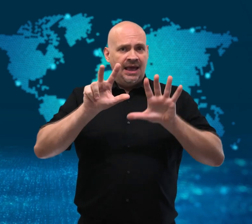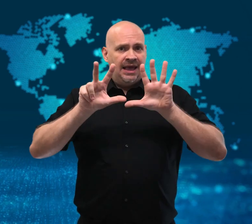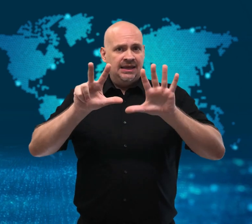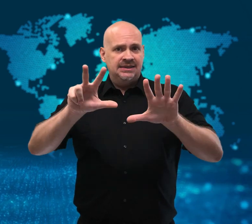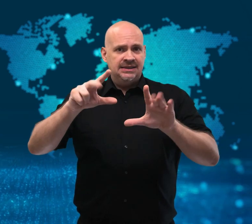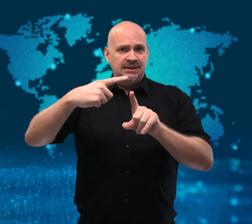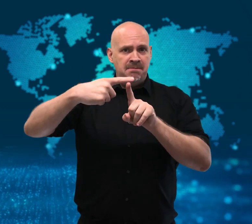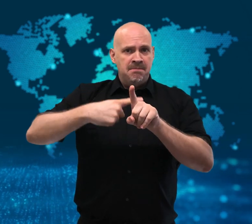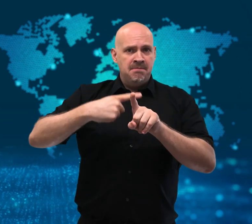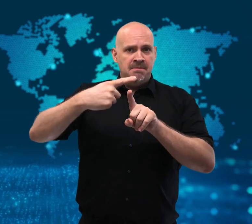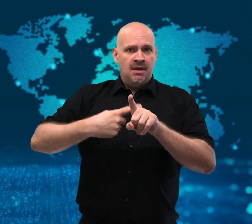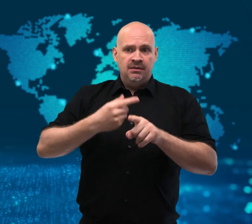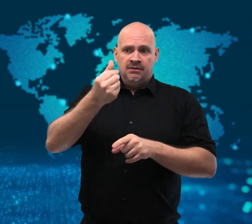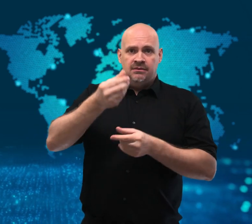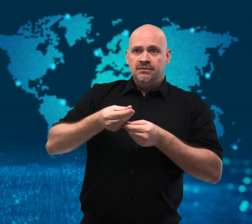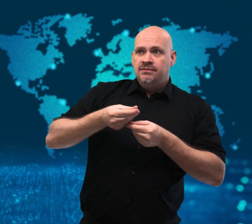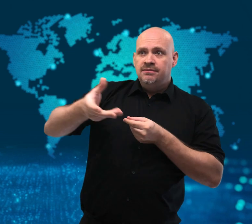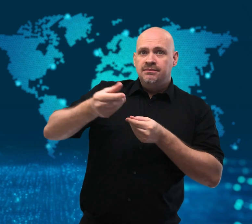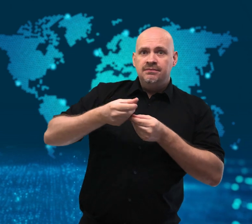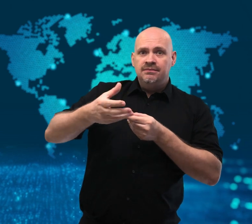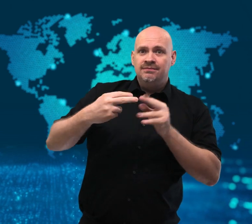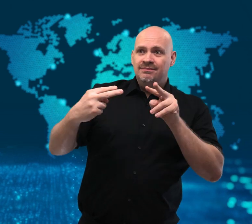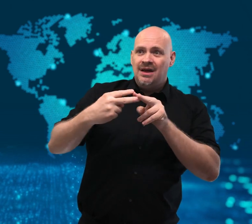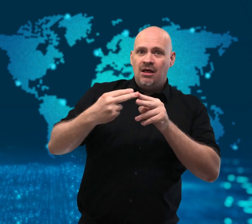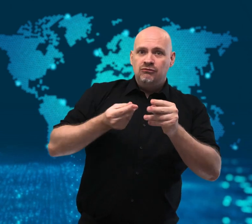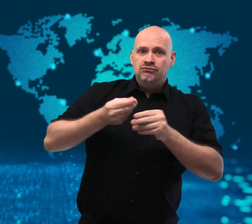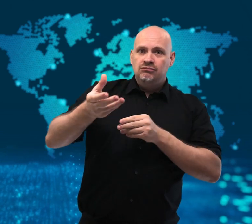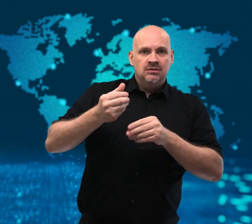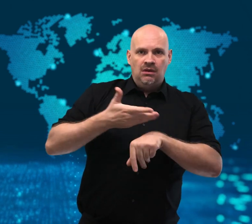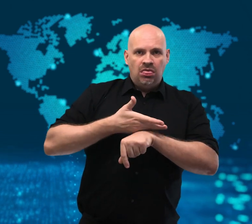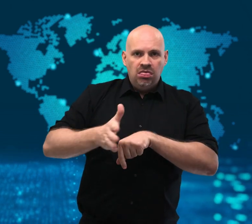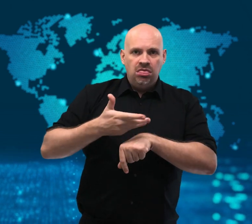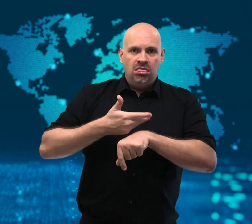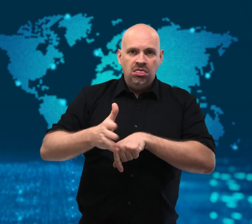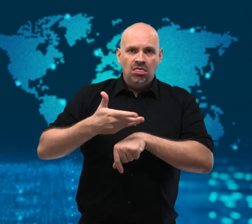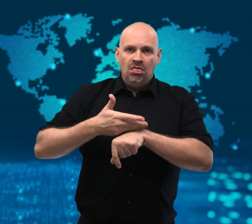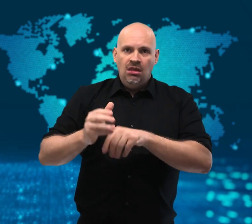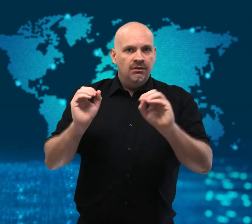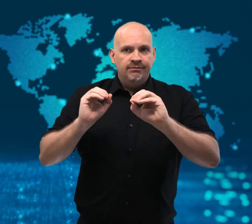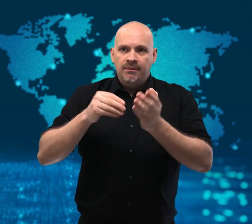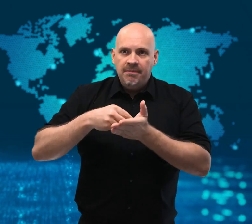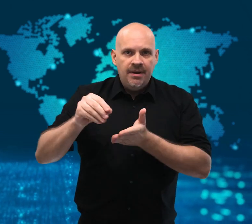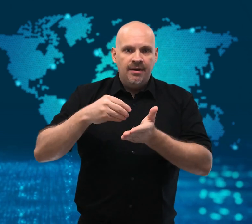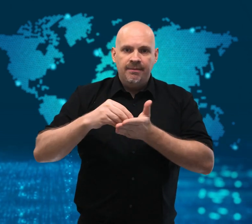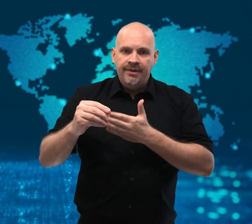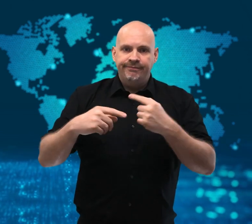Lebanon has not kept up with payments,